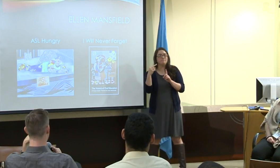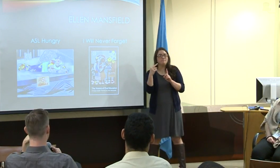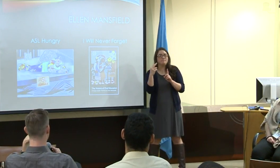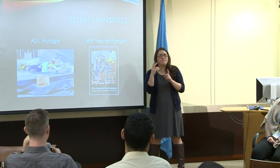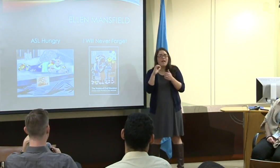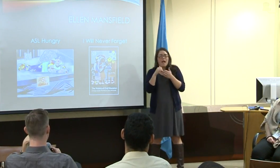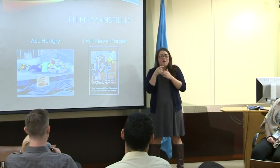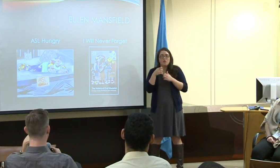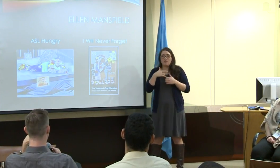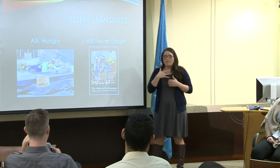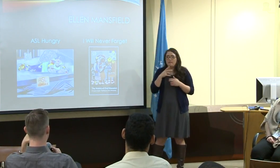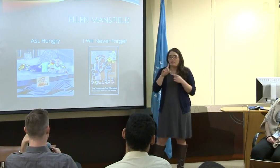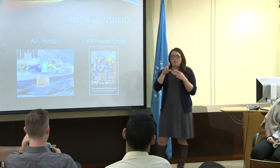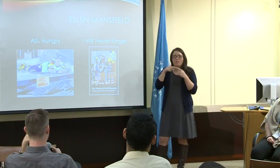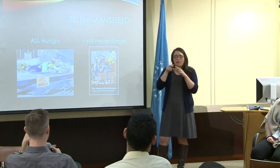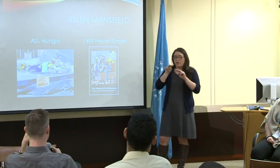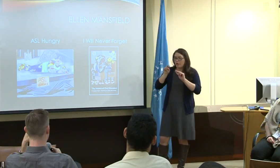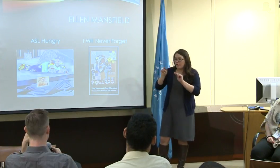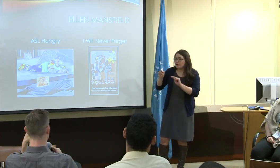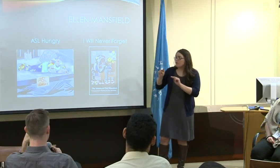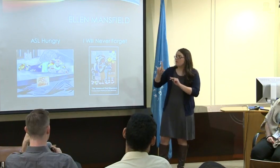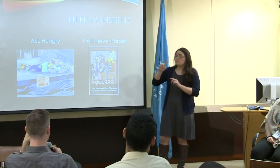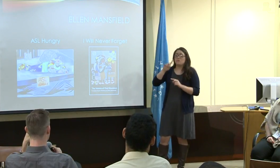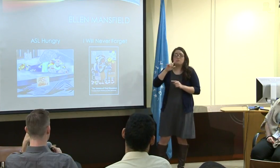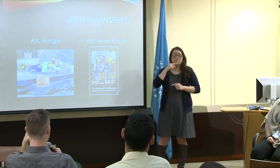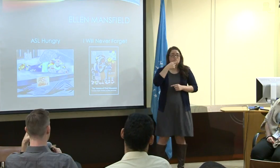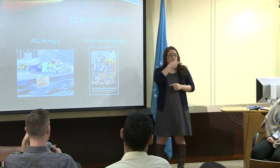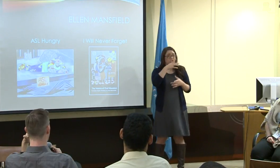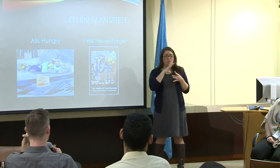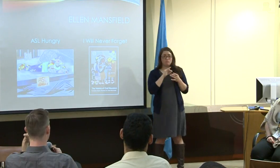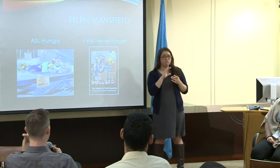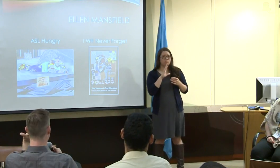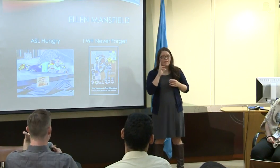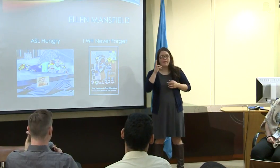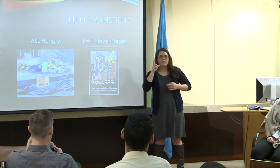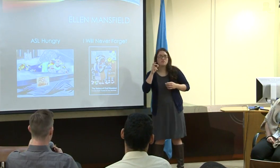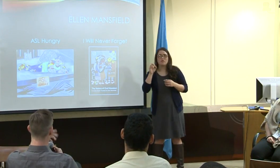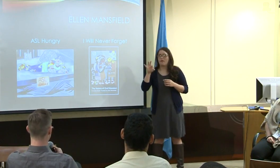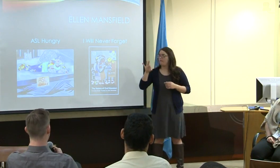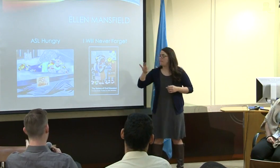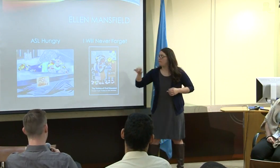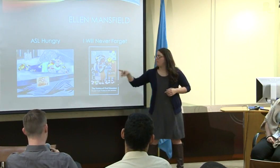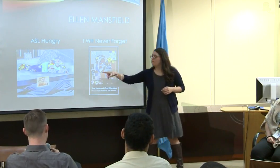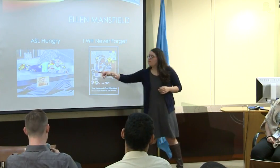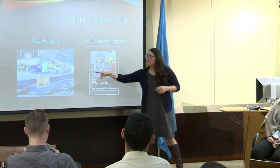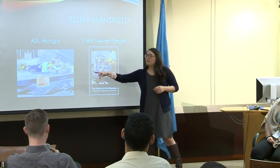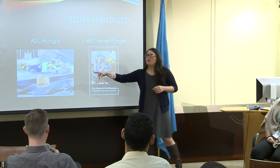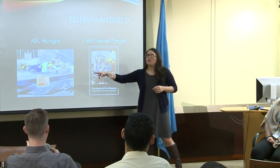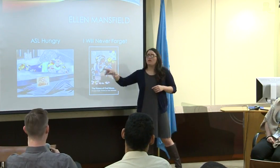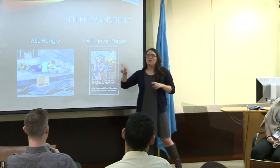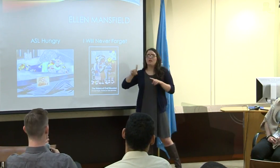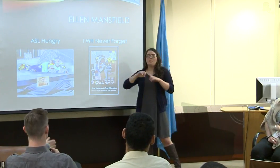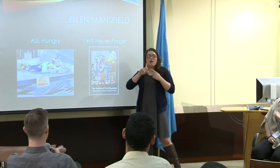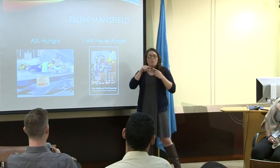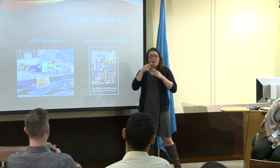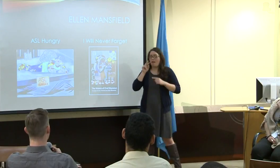and to see the multiple perspectives, to figure out what the feelings are when you look at this type of painting.